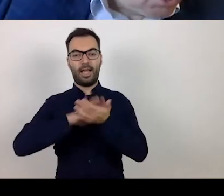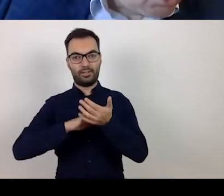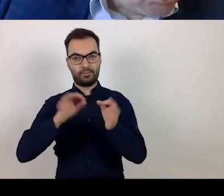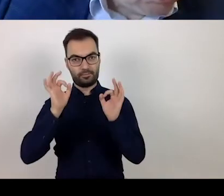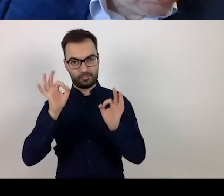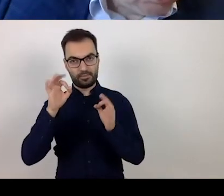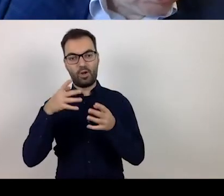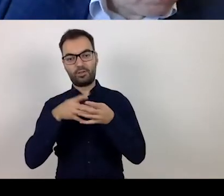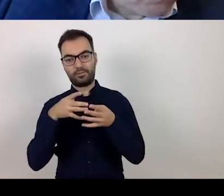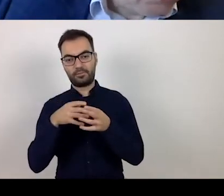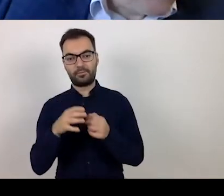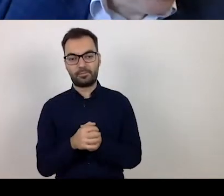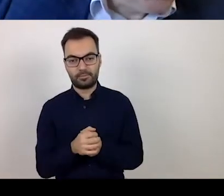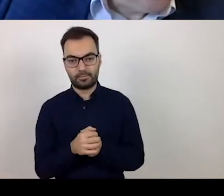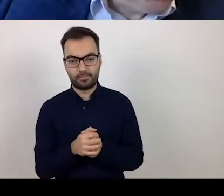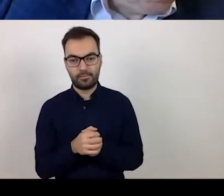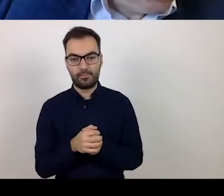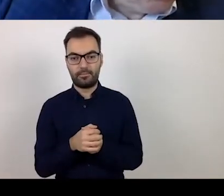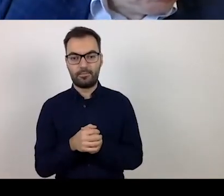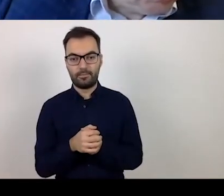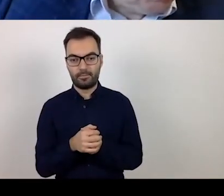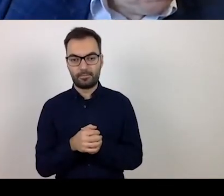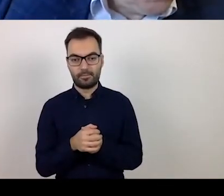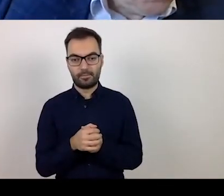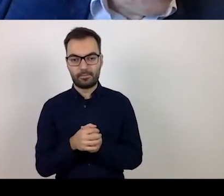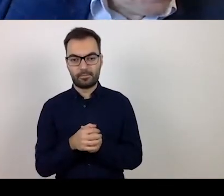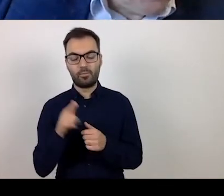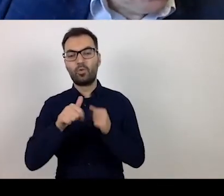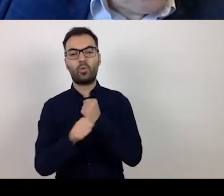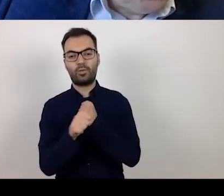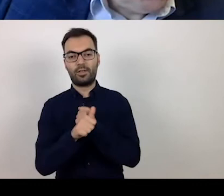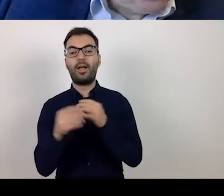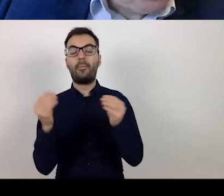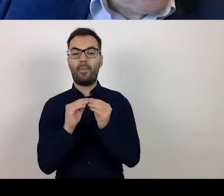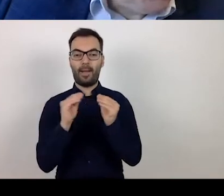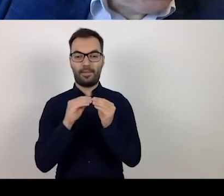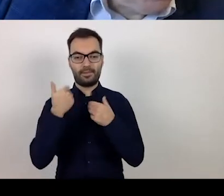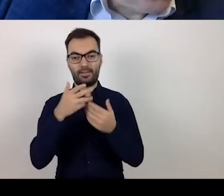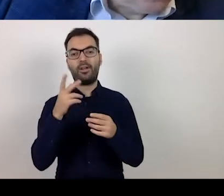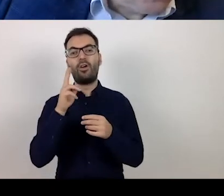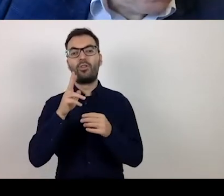prioritise the entities with the highest drop in turnover